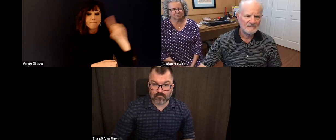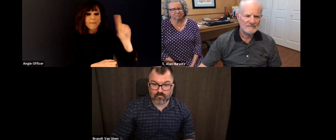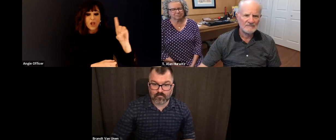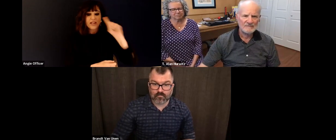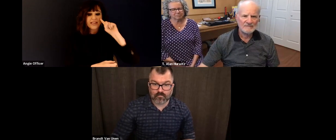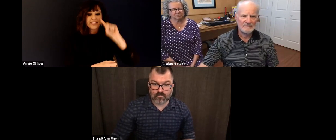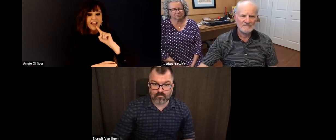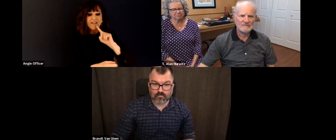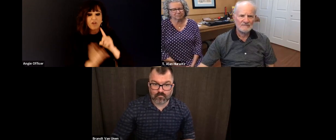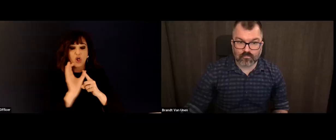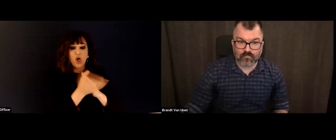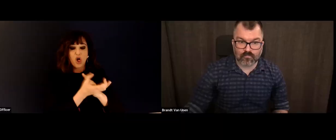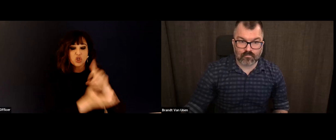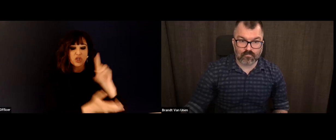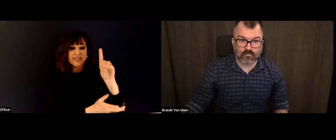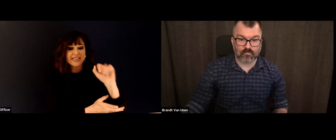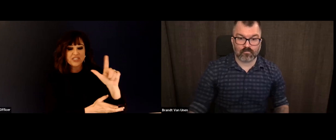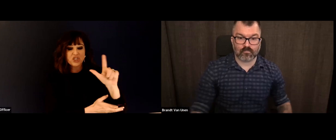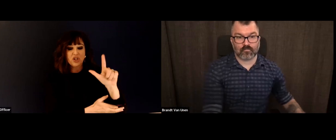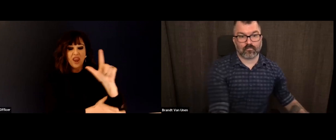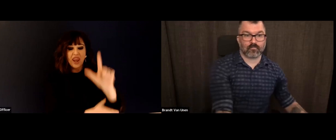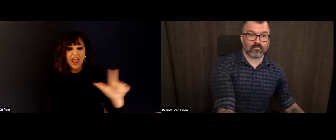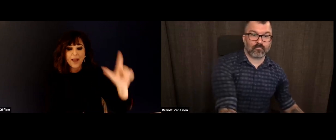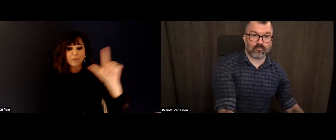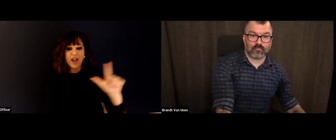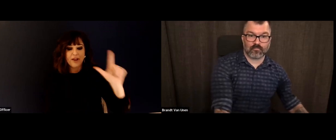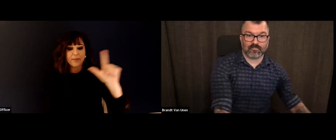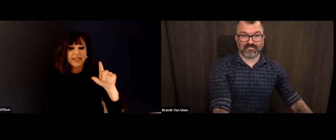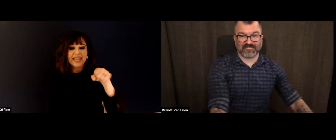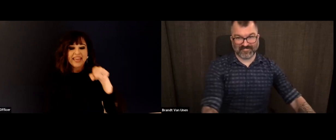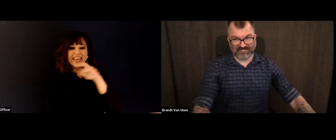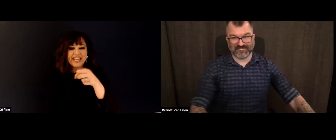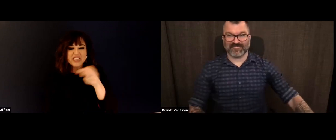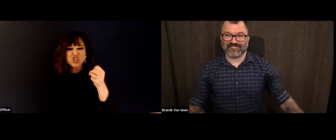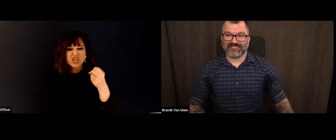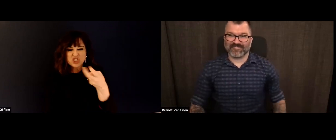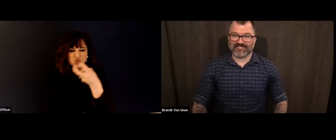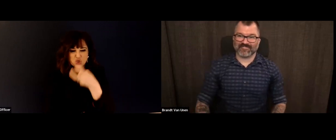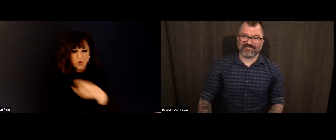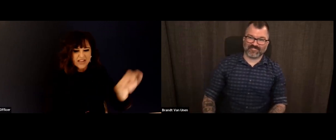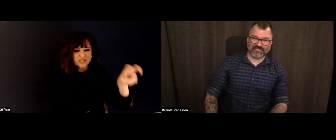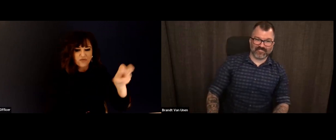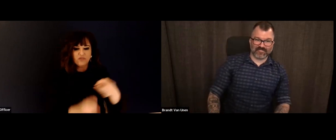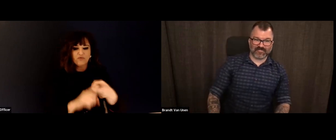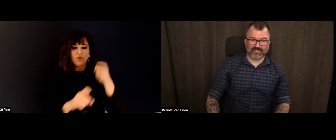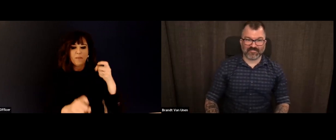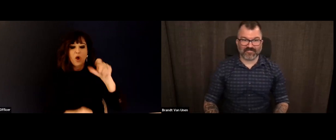introduce Brandt so Brandt is the coordinator for the Maryland